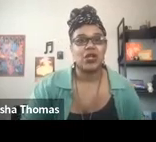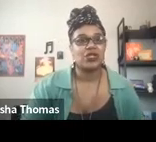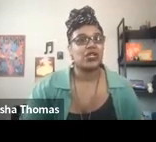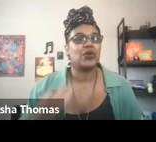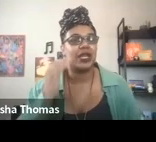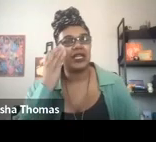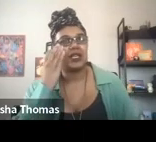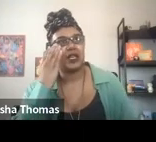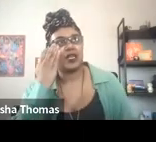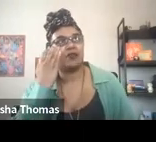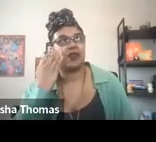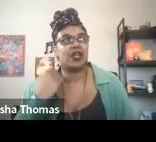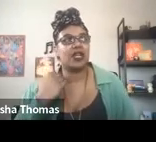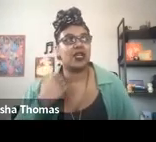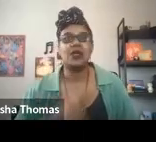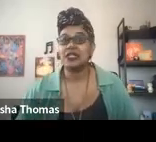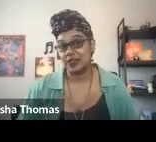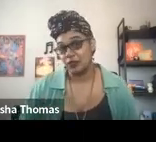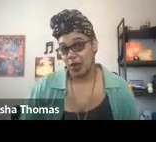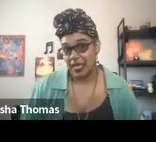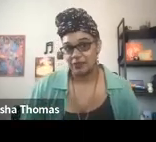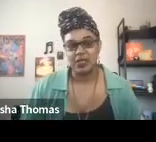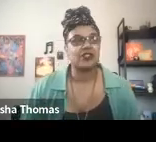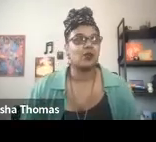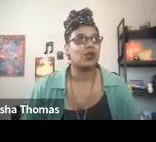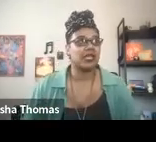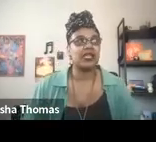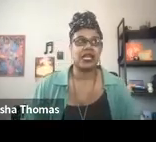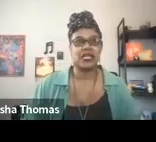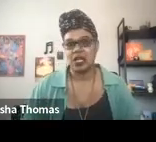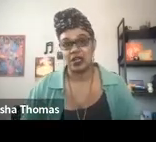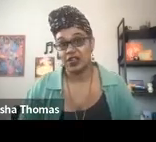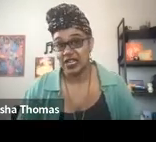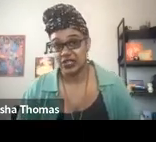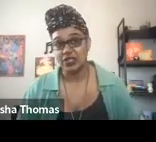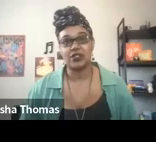but also in a very inquisitive way, because the word healing has a lot of connotations.